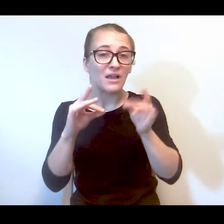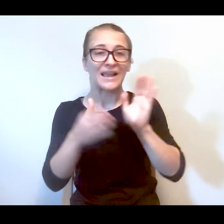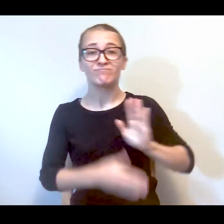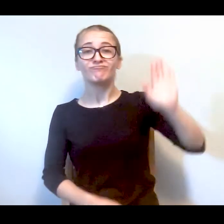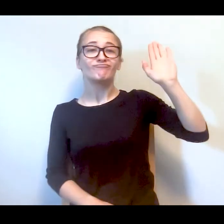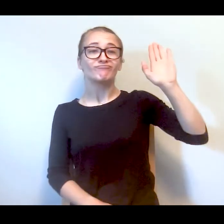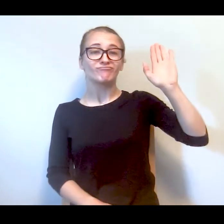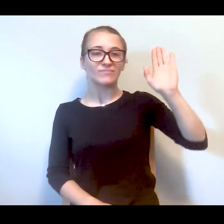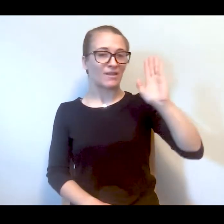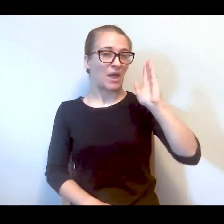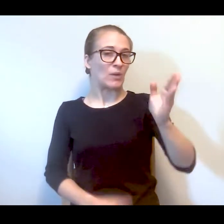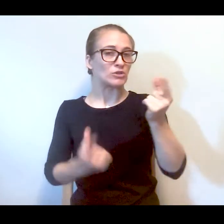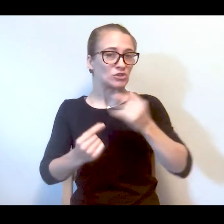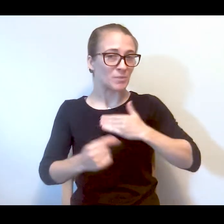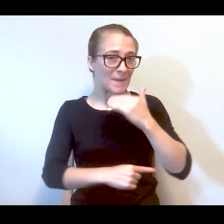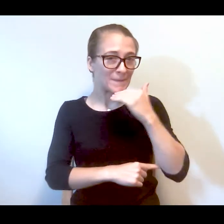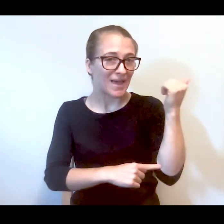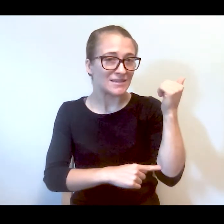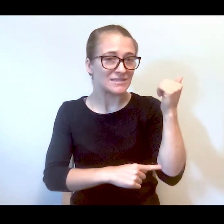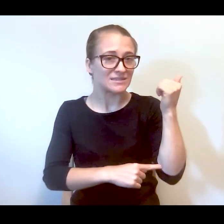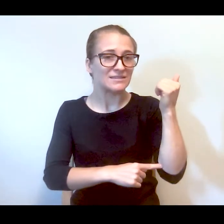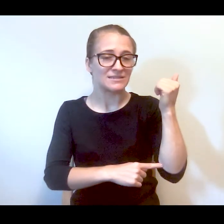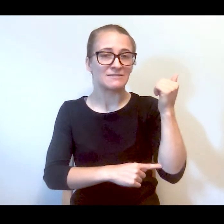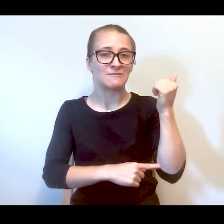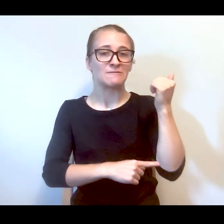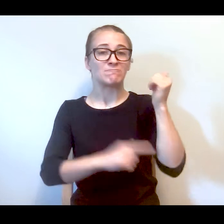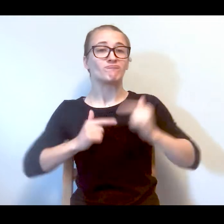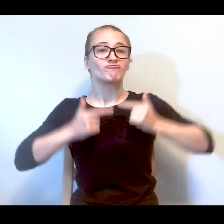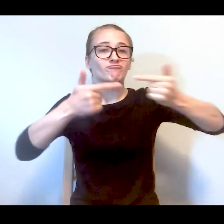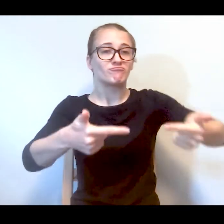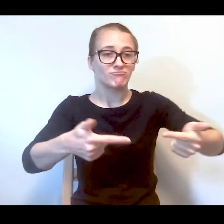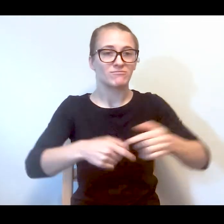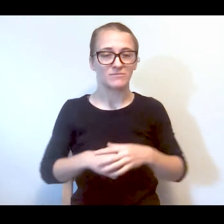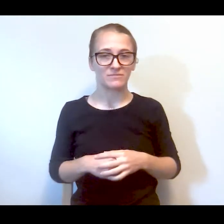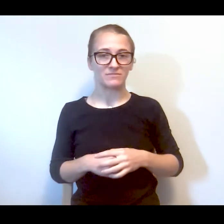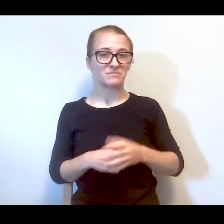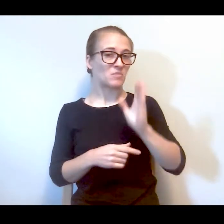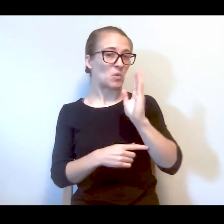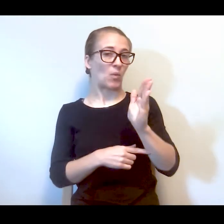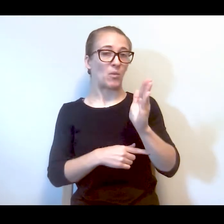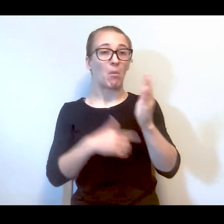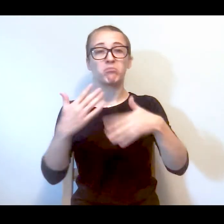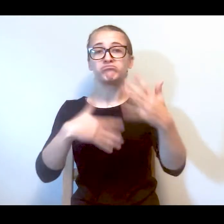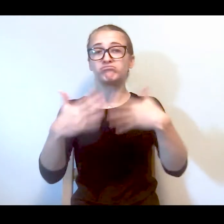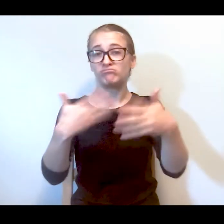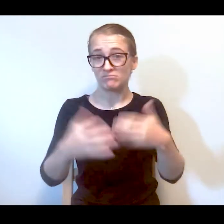hand. I'll do my best to throw to you. We'll just see how it all works out.